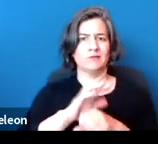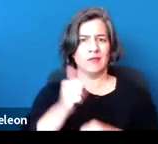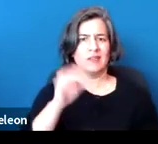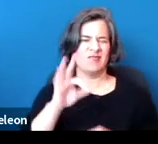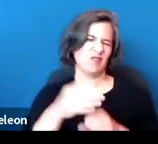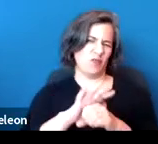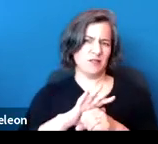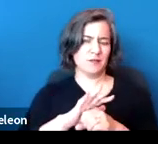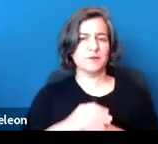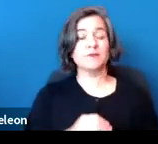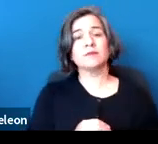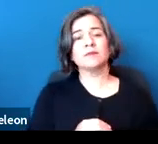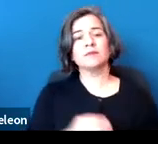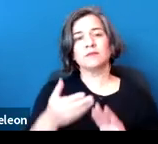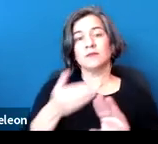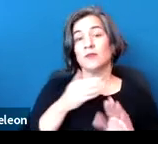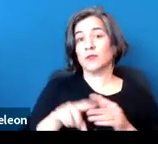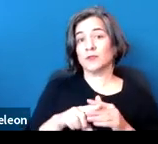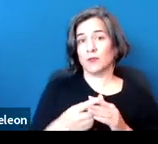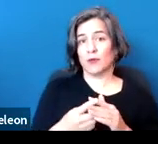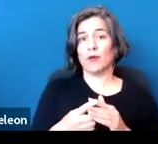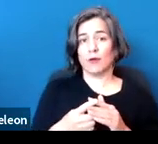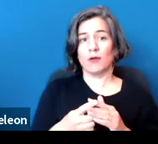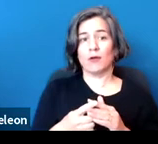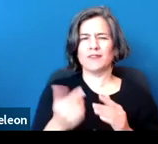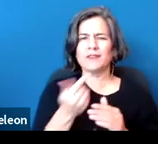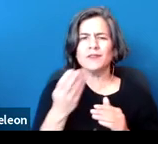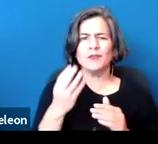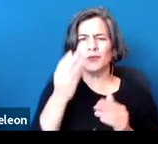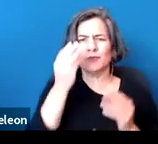And before we begin, I have just a couple housekeeping notes.